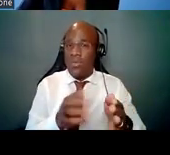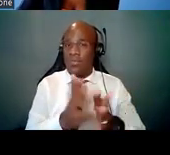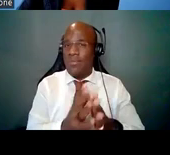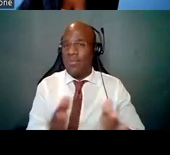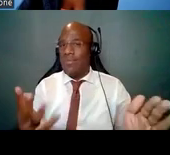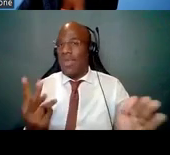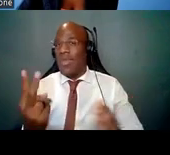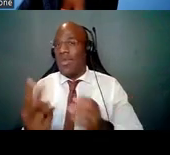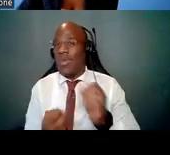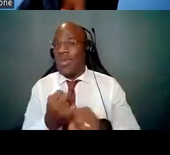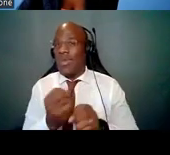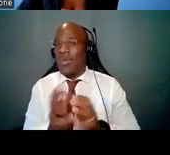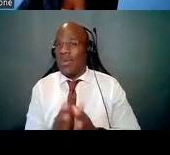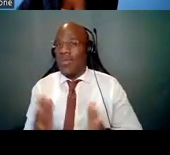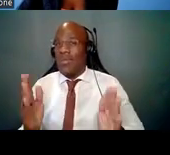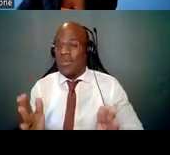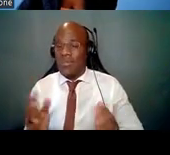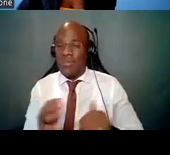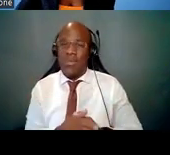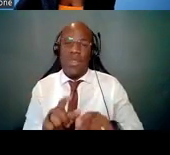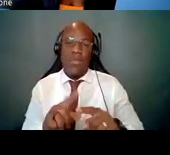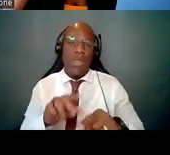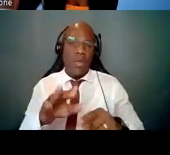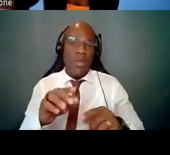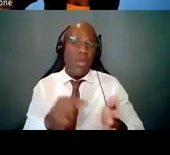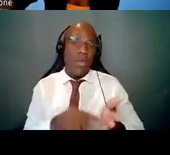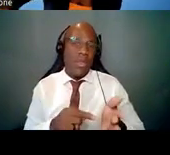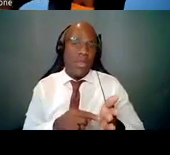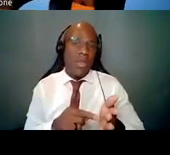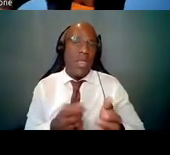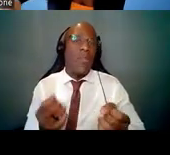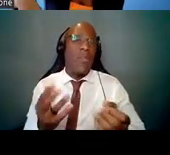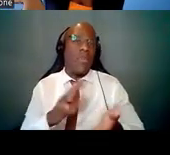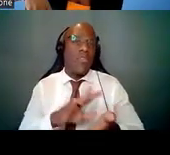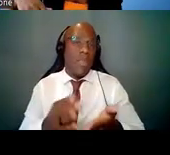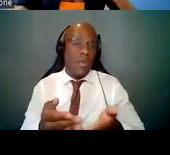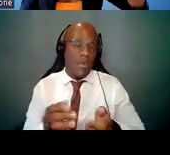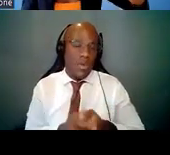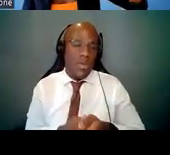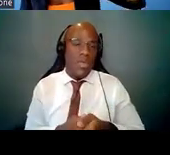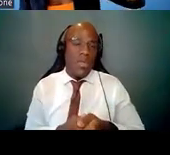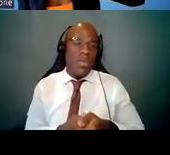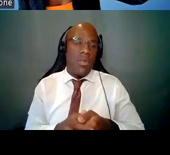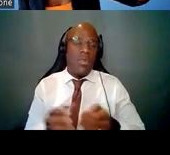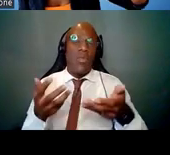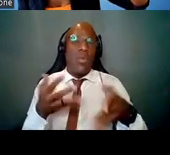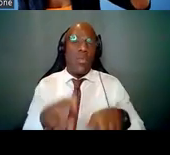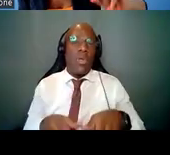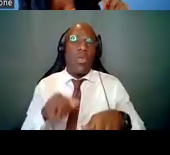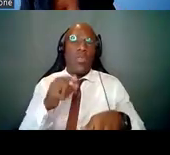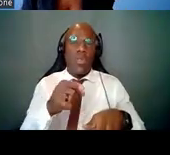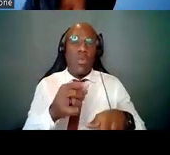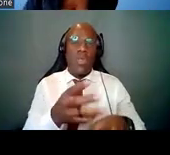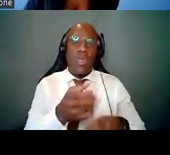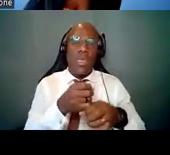that result from getting that NIH LRP, so you don't get this award and then you also get hit by a fantastic tax bill by Uncle Sam.